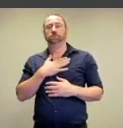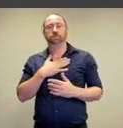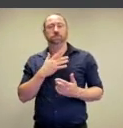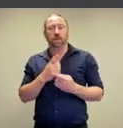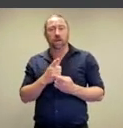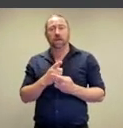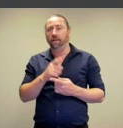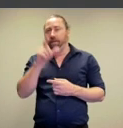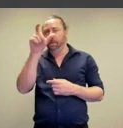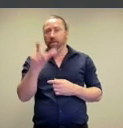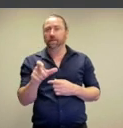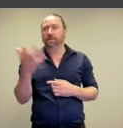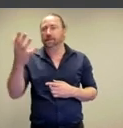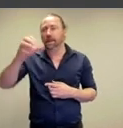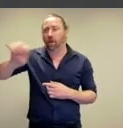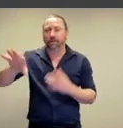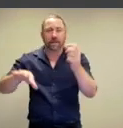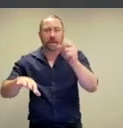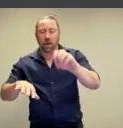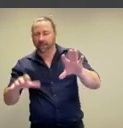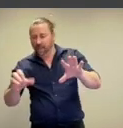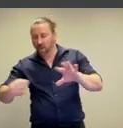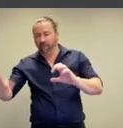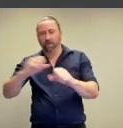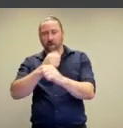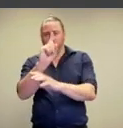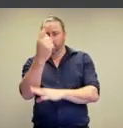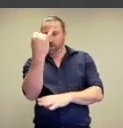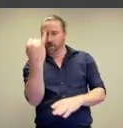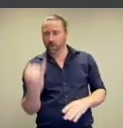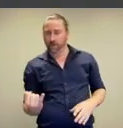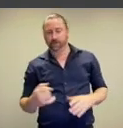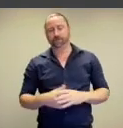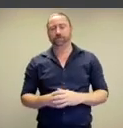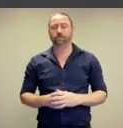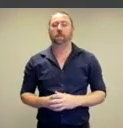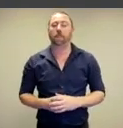as carving through, eating less and less.